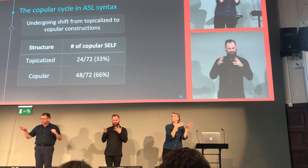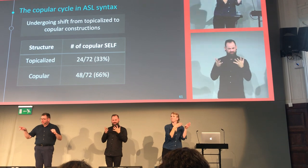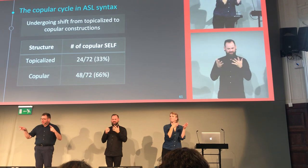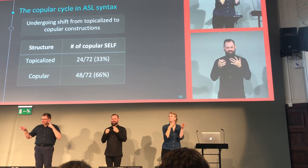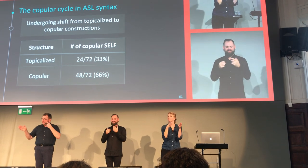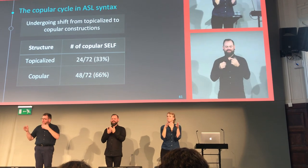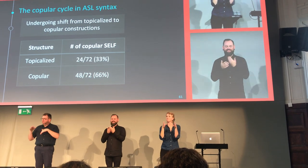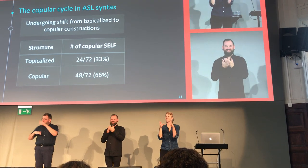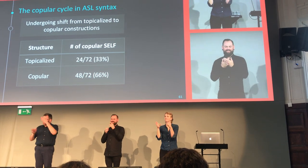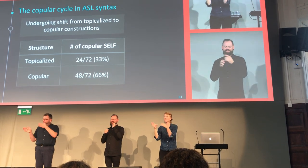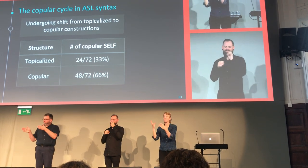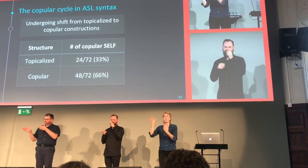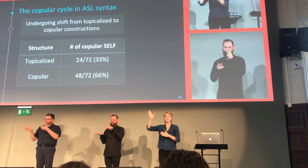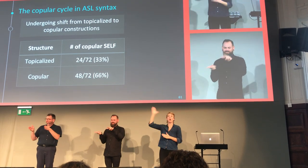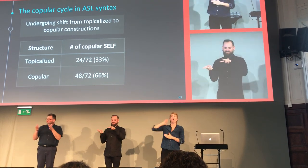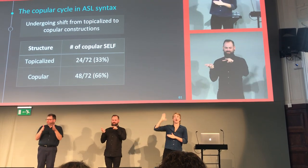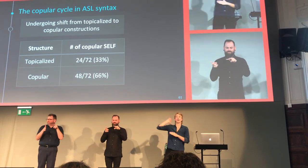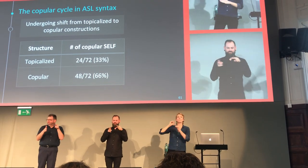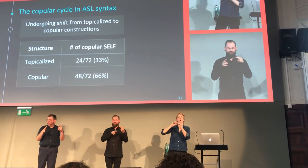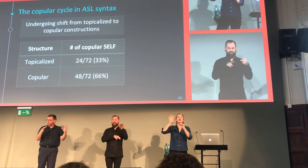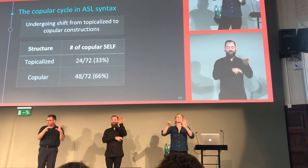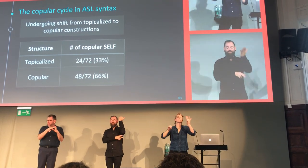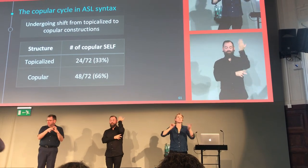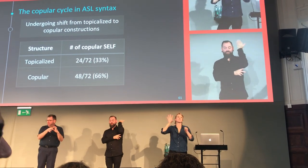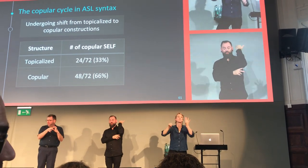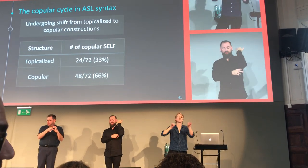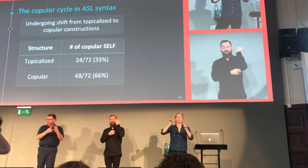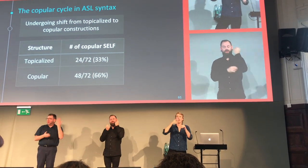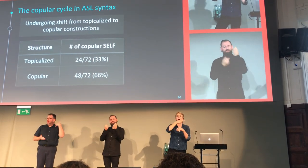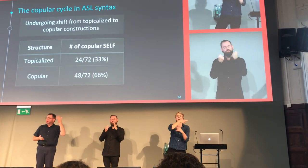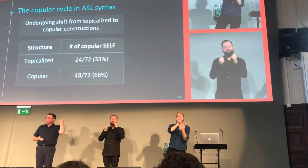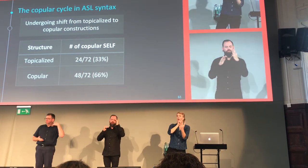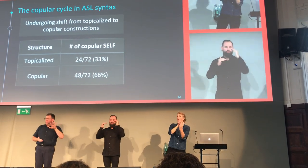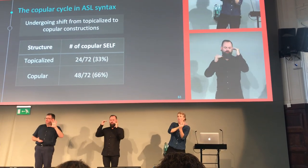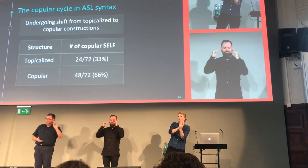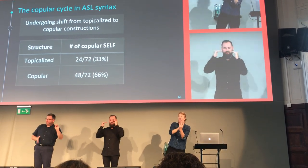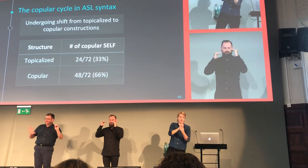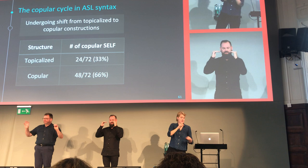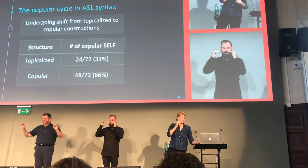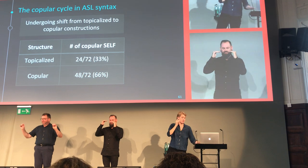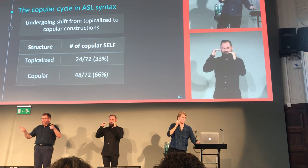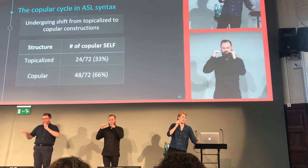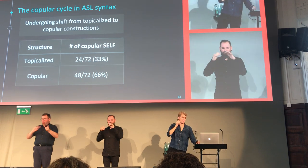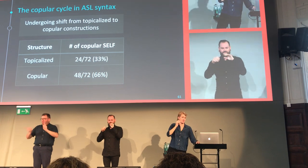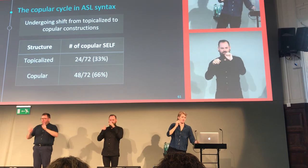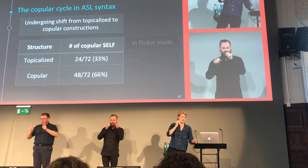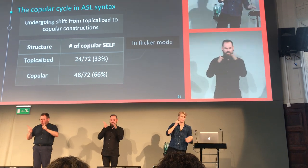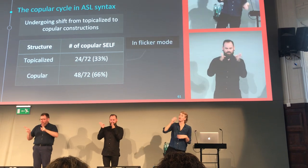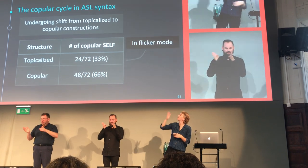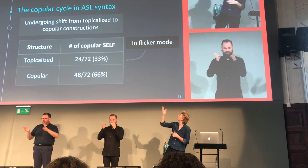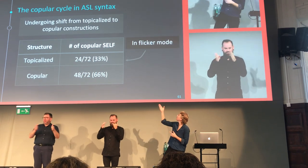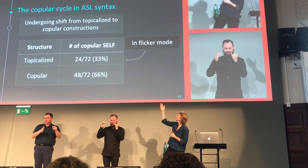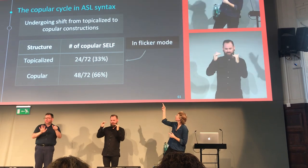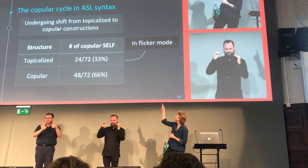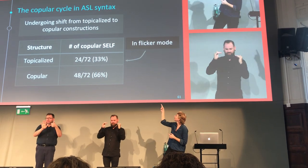It seems to show that there has been a shift. Perhaps years ago, the breakdown